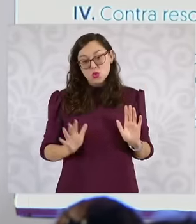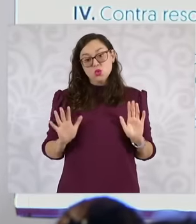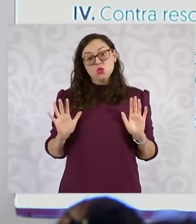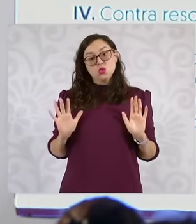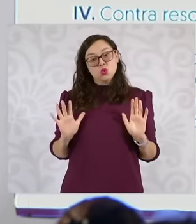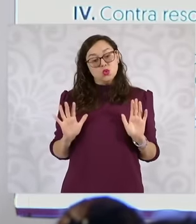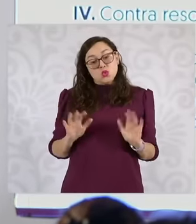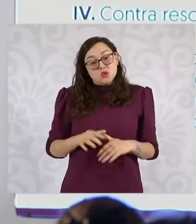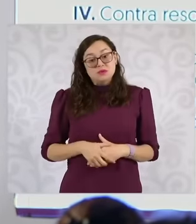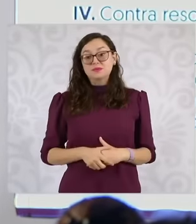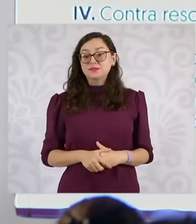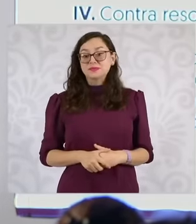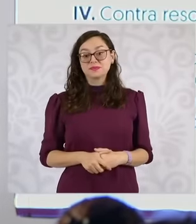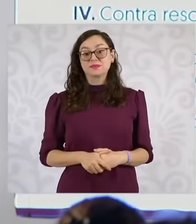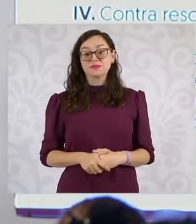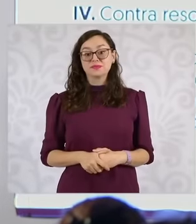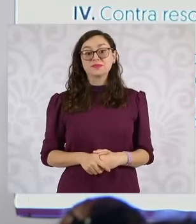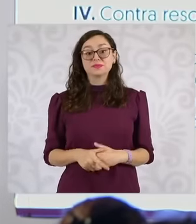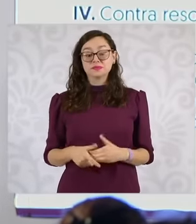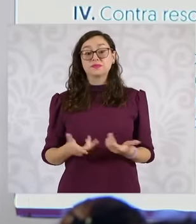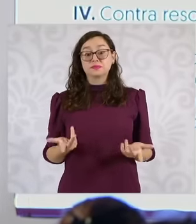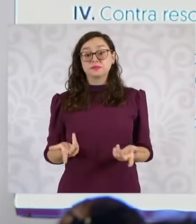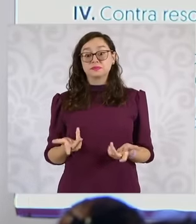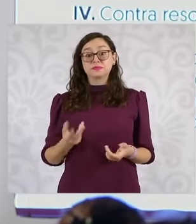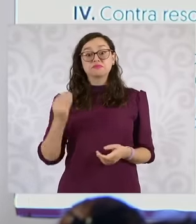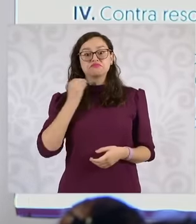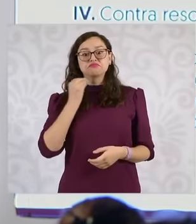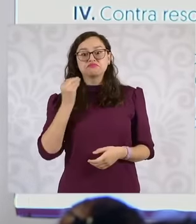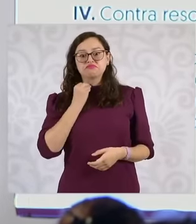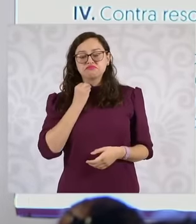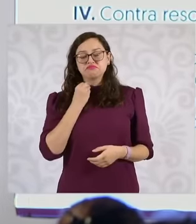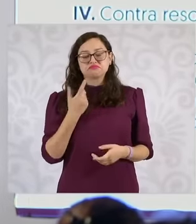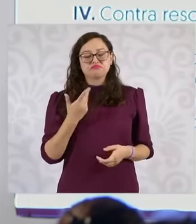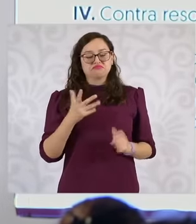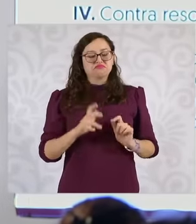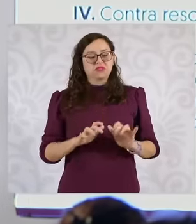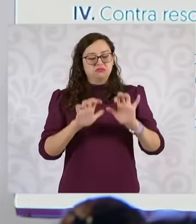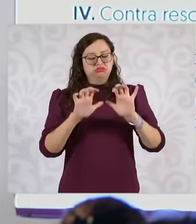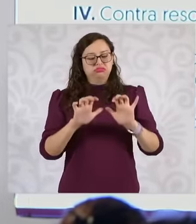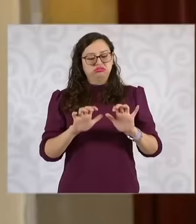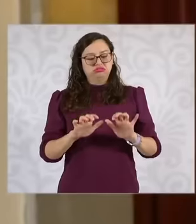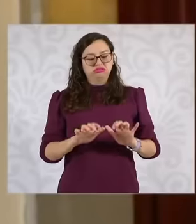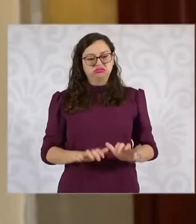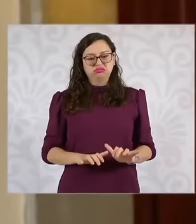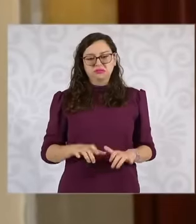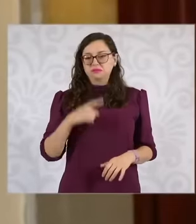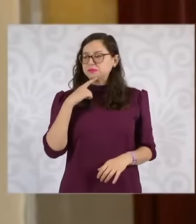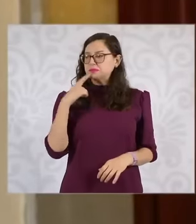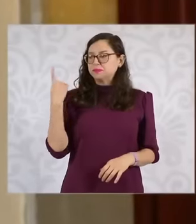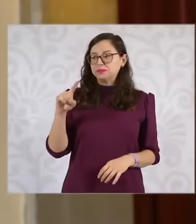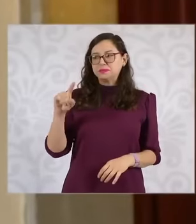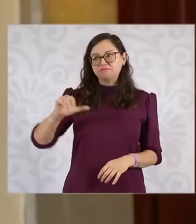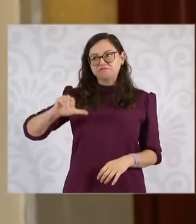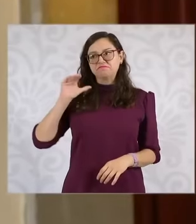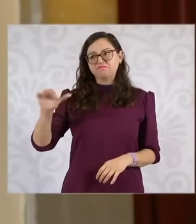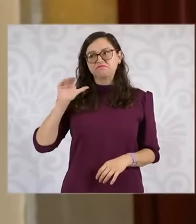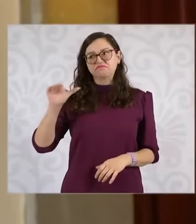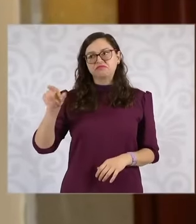do so. In this case, the legal department will make this notification so that it can be